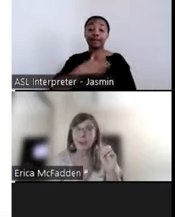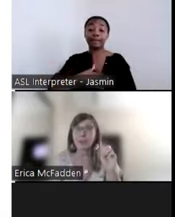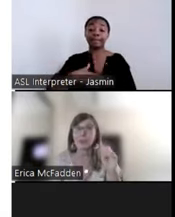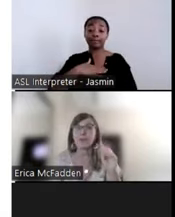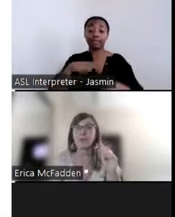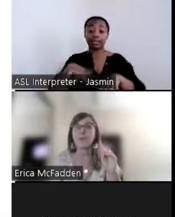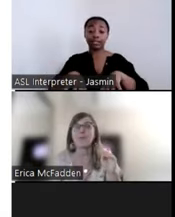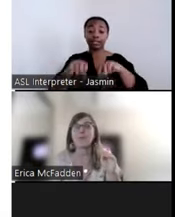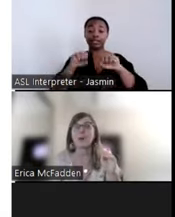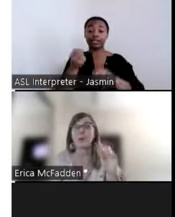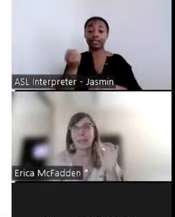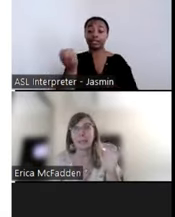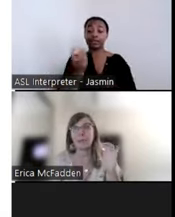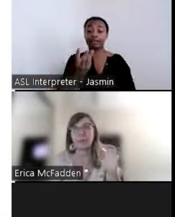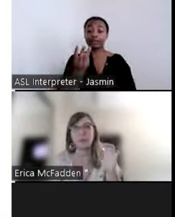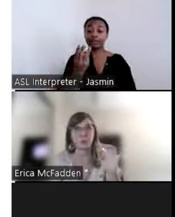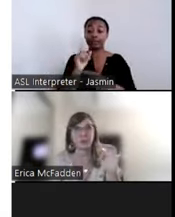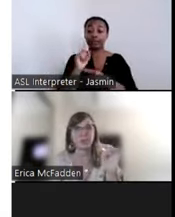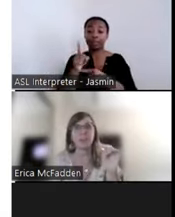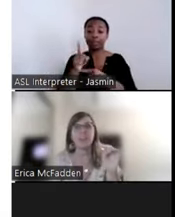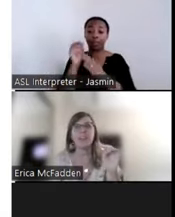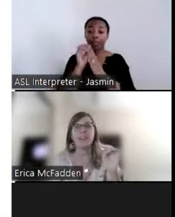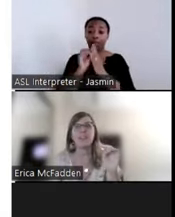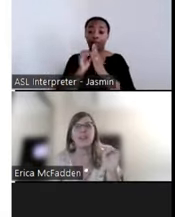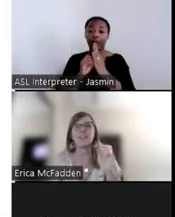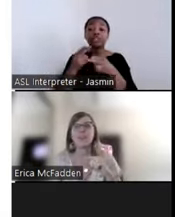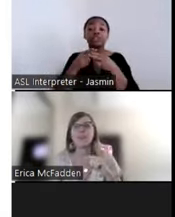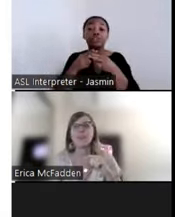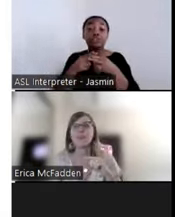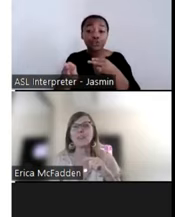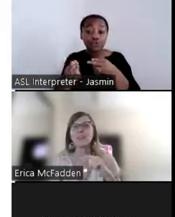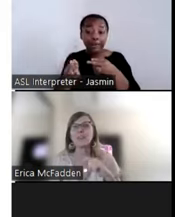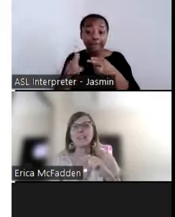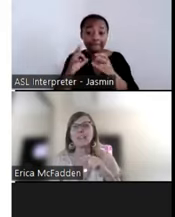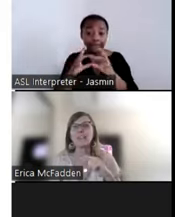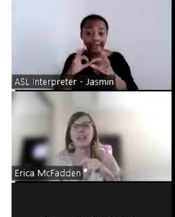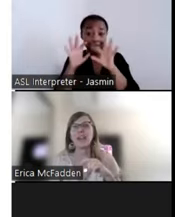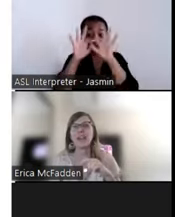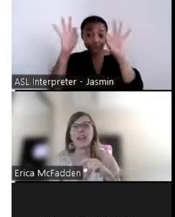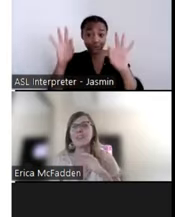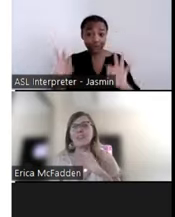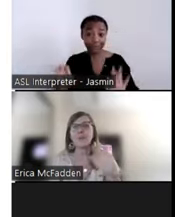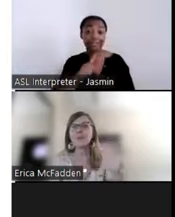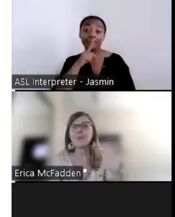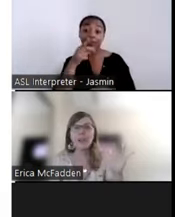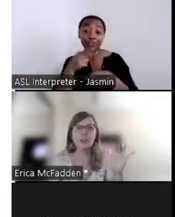time for short feedback. The staff is putting a link in the chat. There are only five